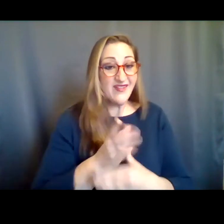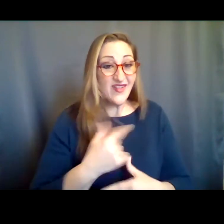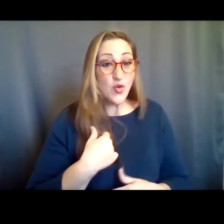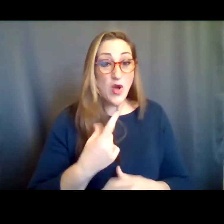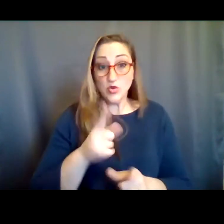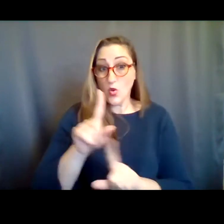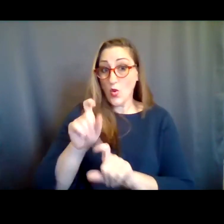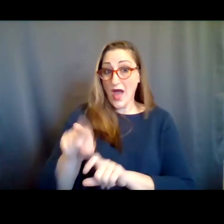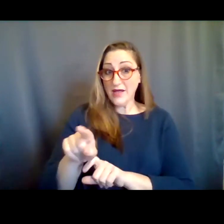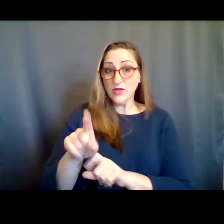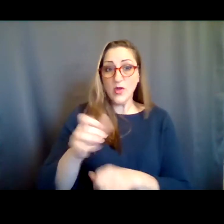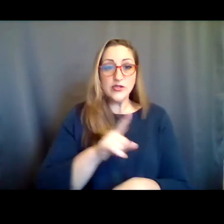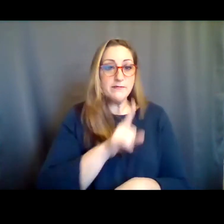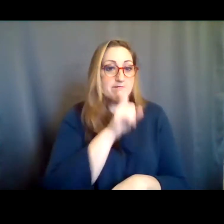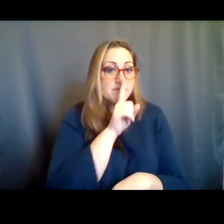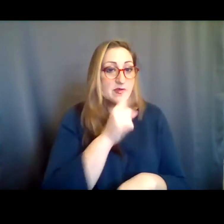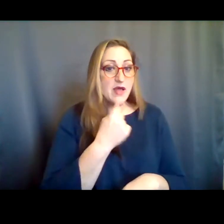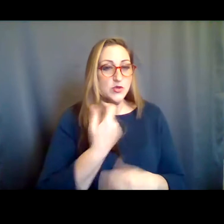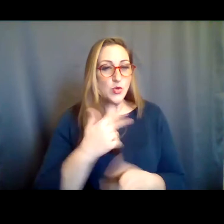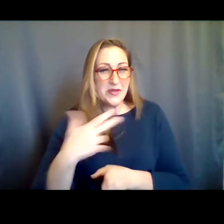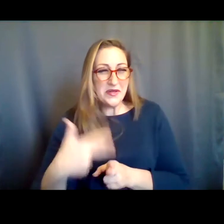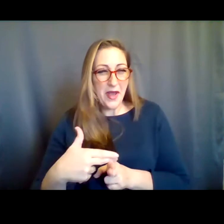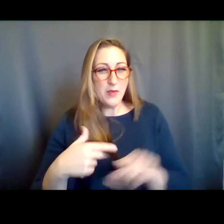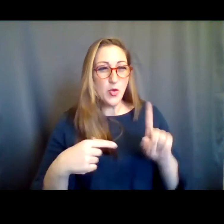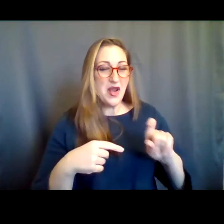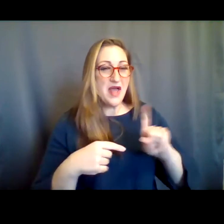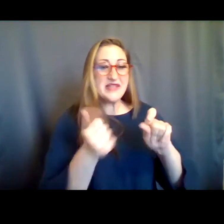anonymously, you can message any of the Dance/NYC Staff on the call.